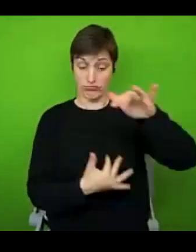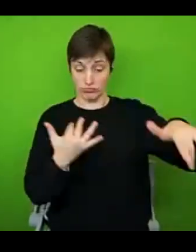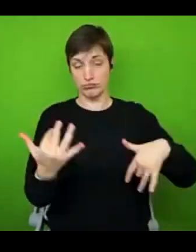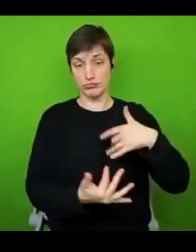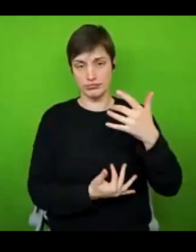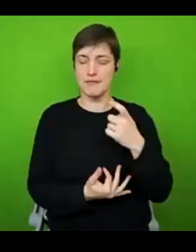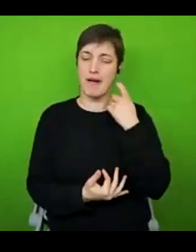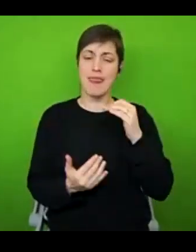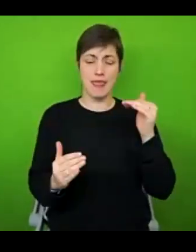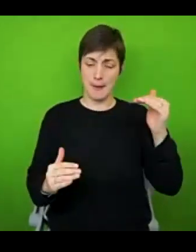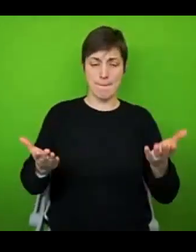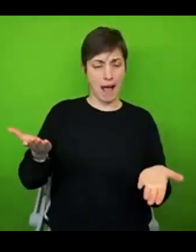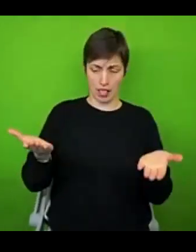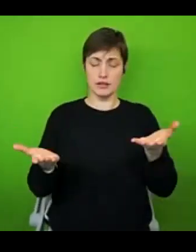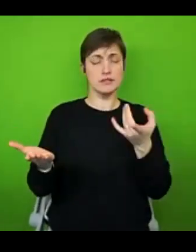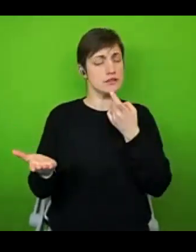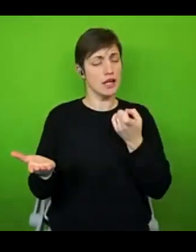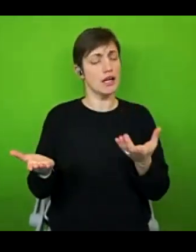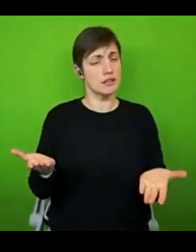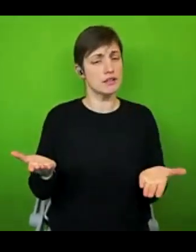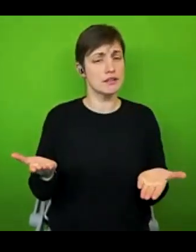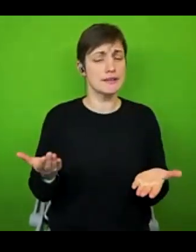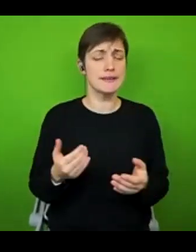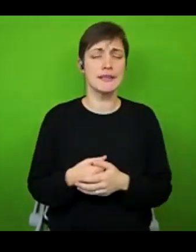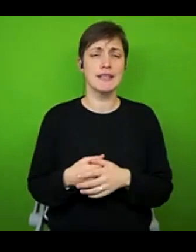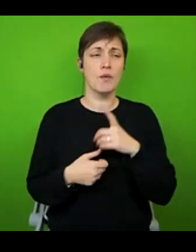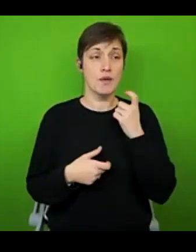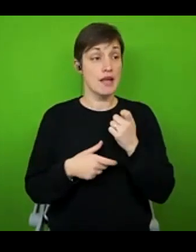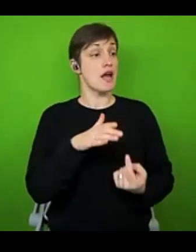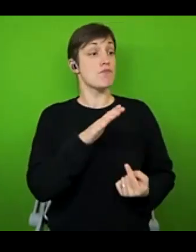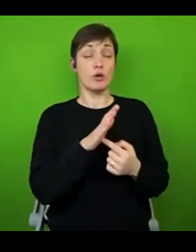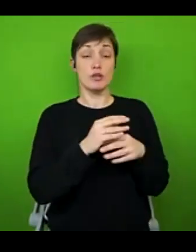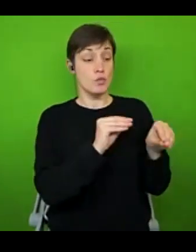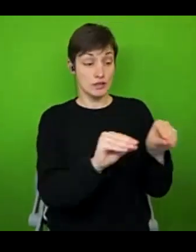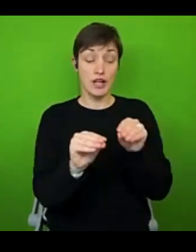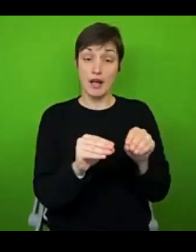achieved here. So I do think it's really important to try and educate people where You can. And sometimes sharing